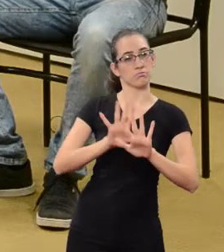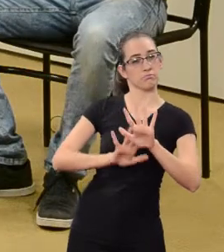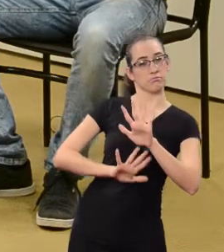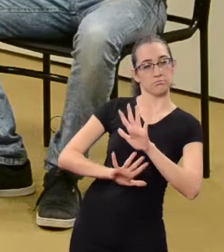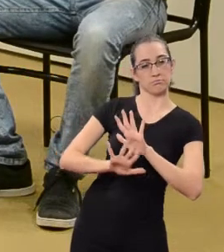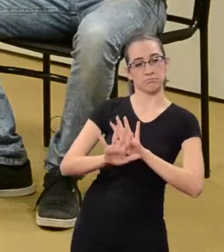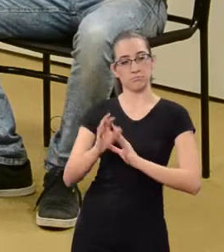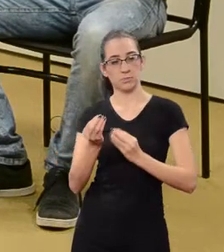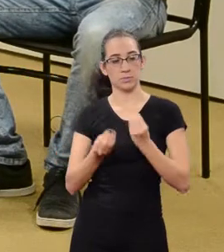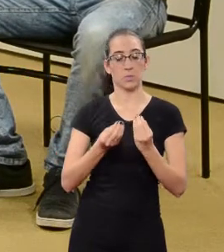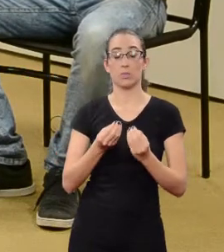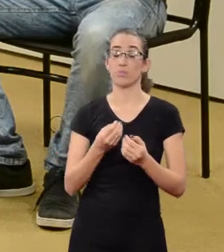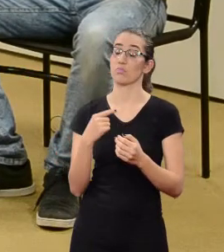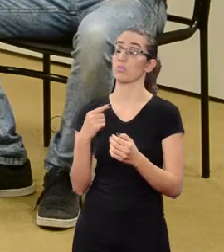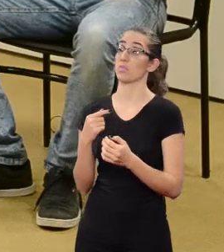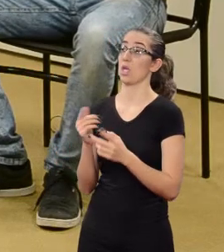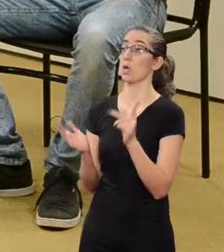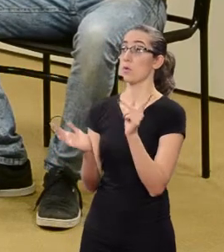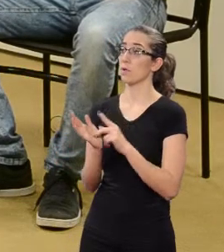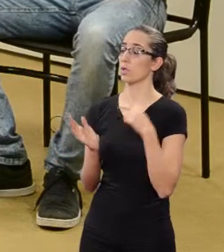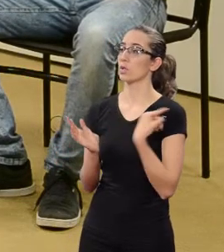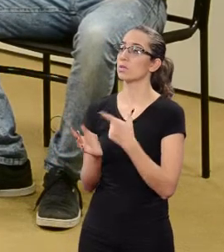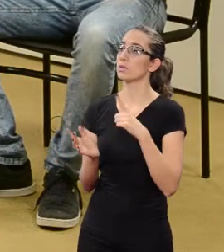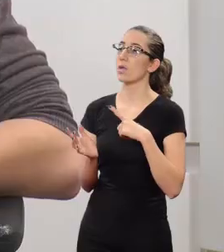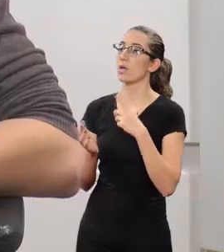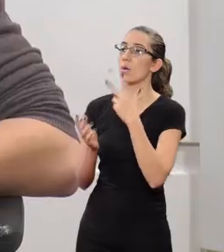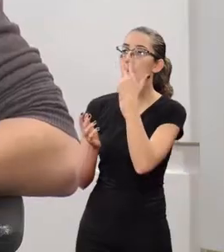We have a good acceptance.